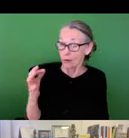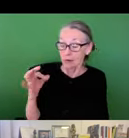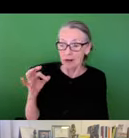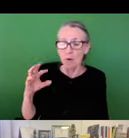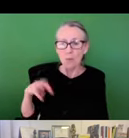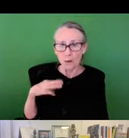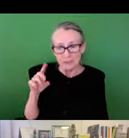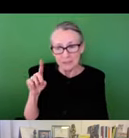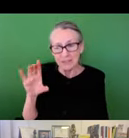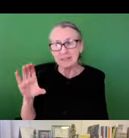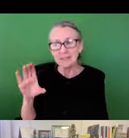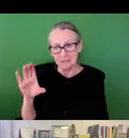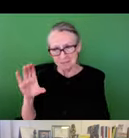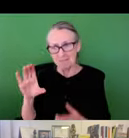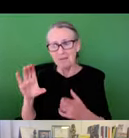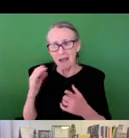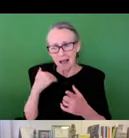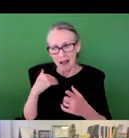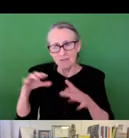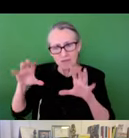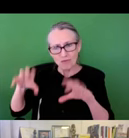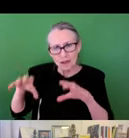currently reside in Washington DC, in 2019, Washington is